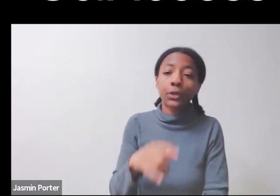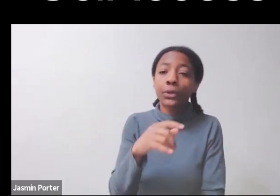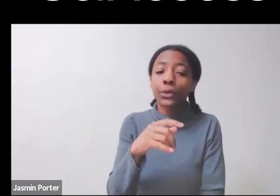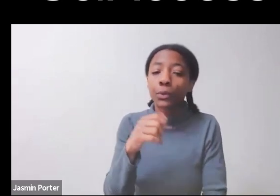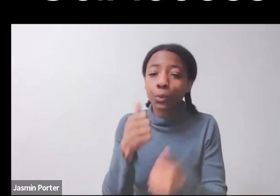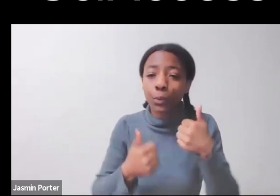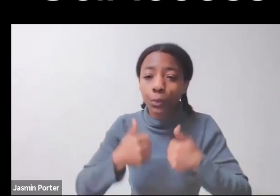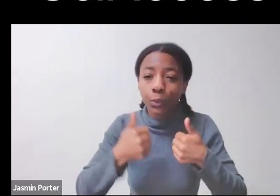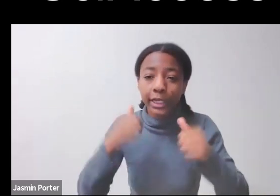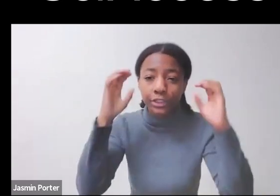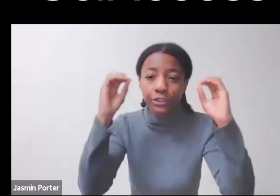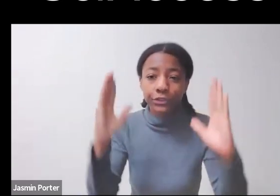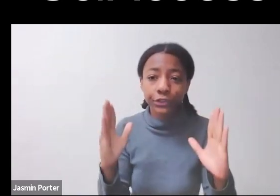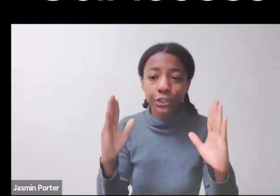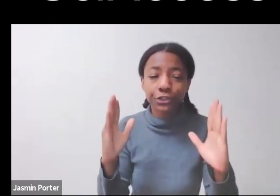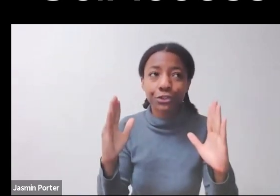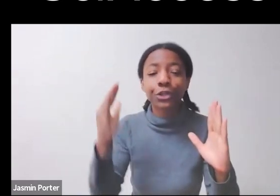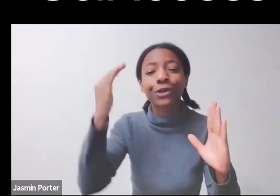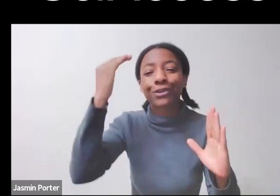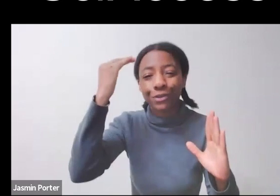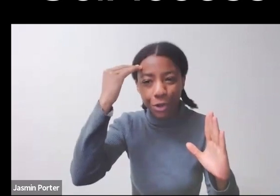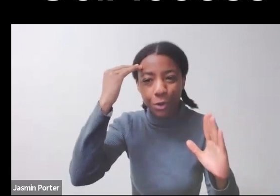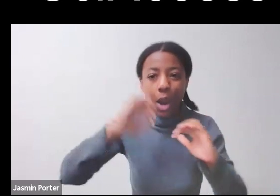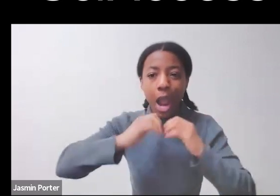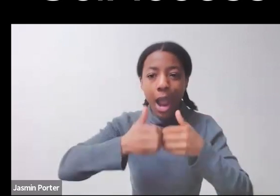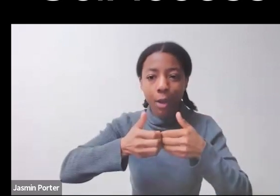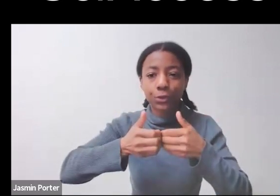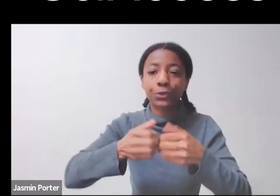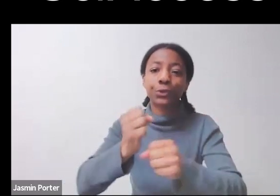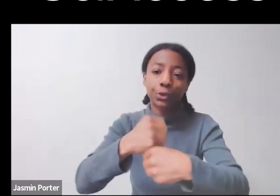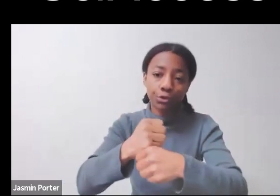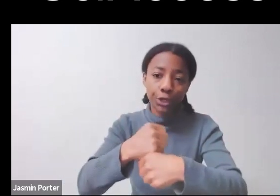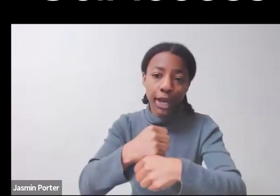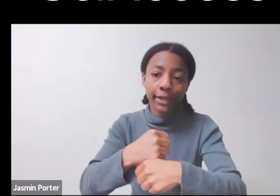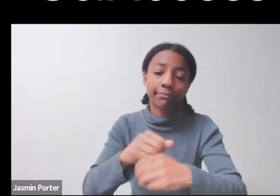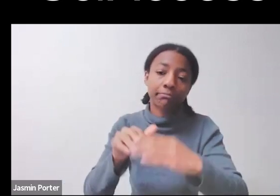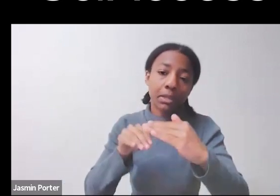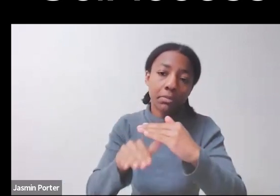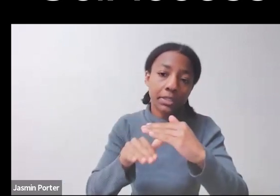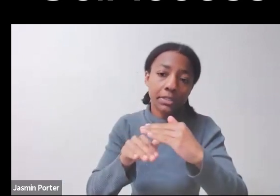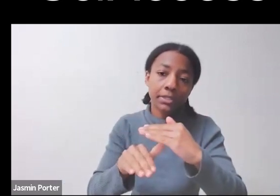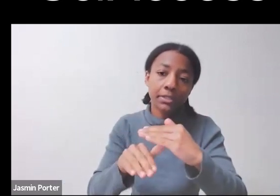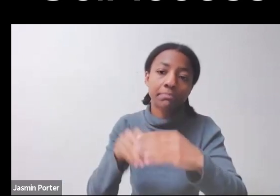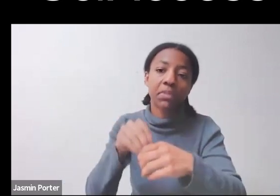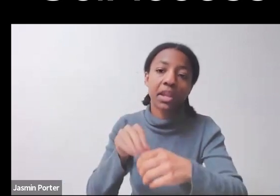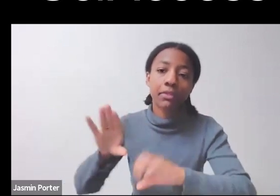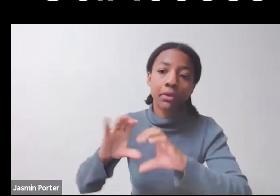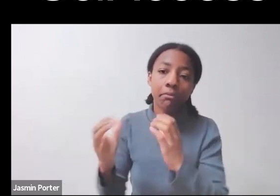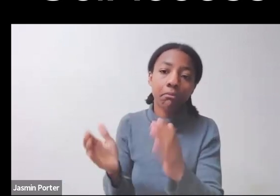how to create an accessible space? Or who are the instructors who can serve as role models for their students, and so in what ways do